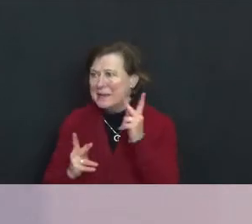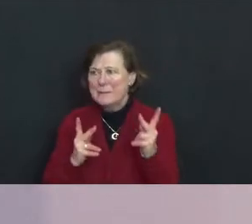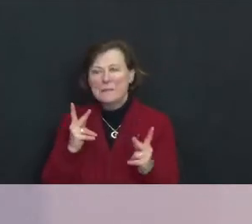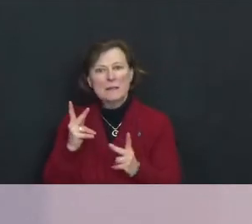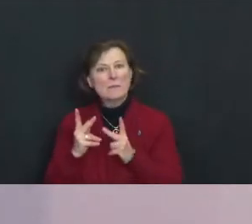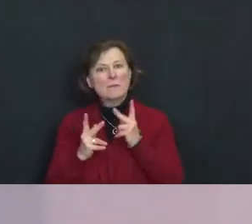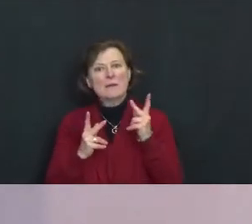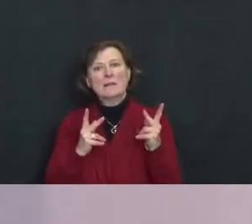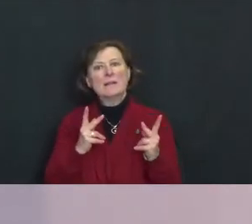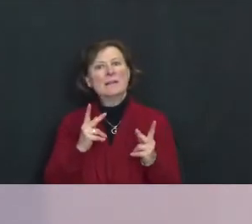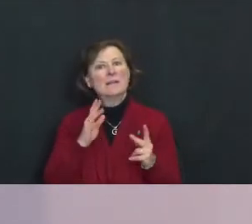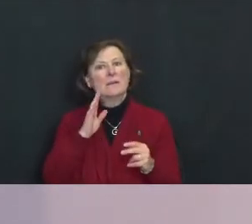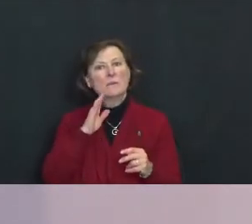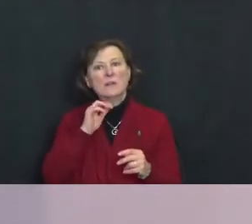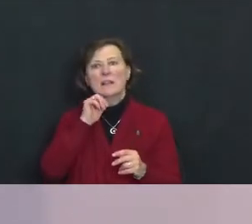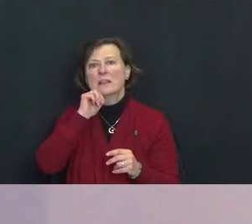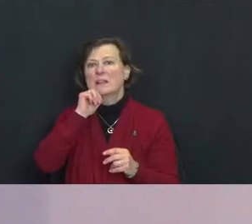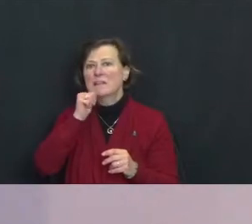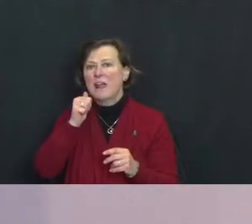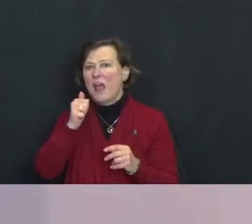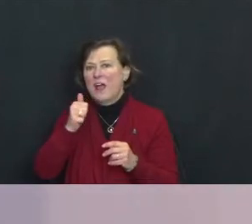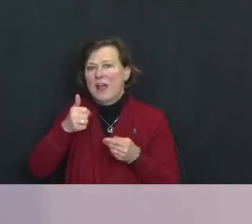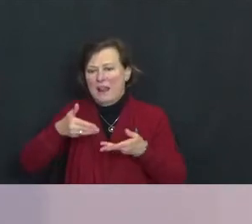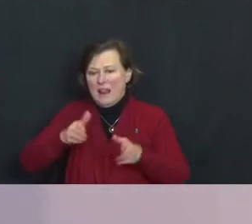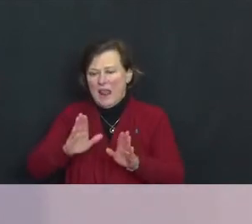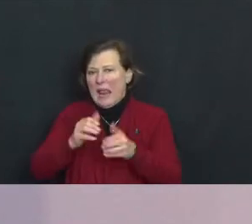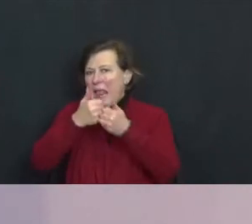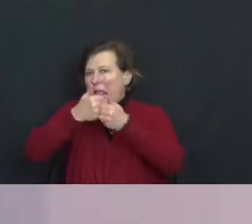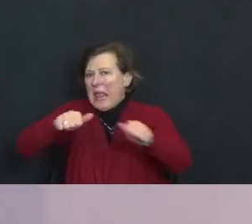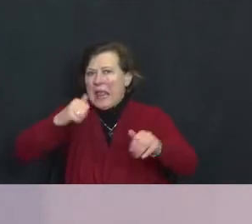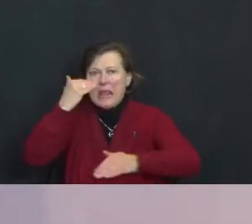fall from the table into the lives of those they despise.